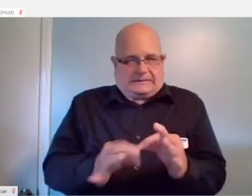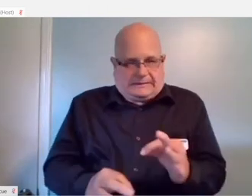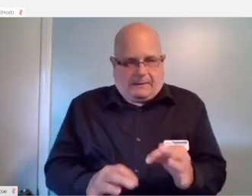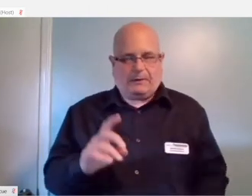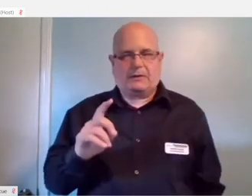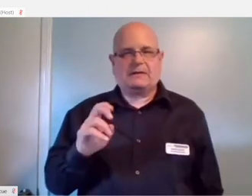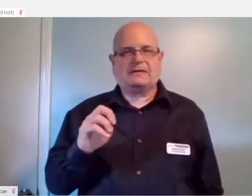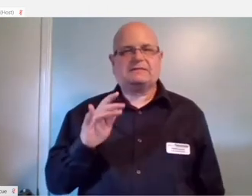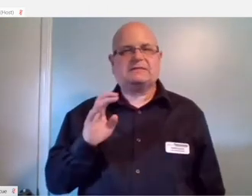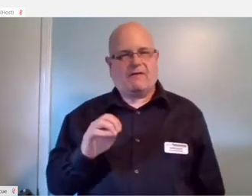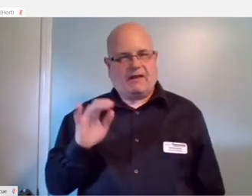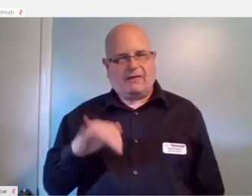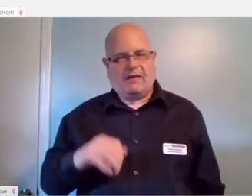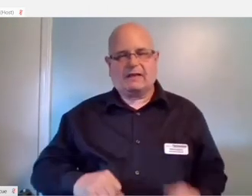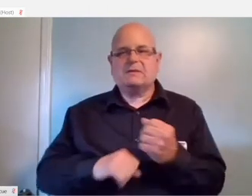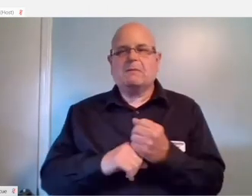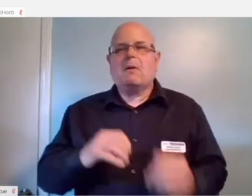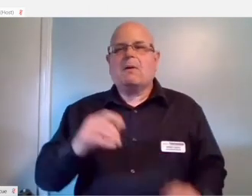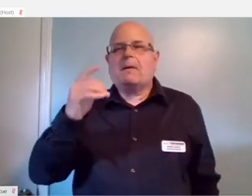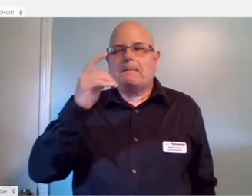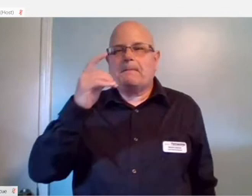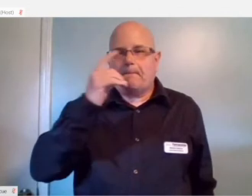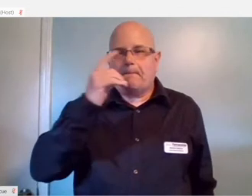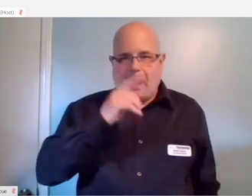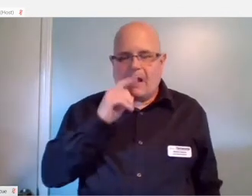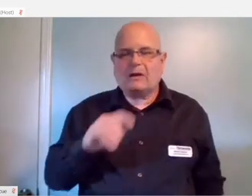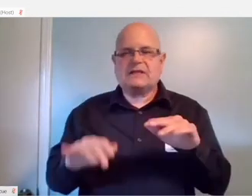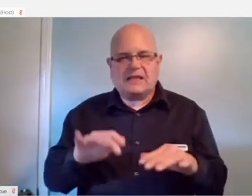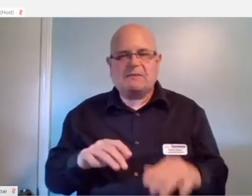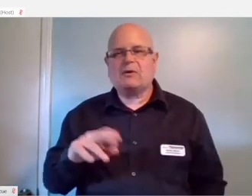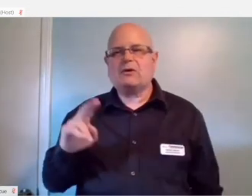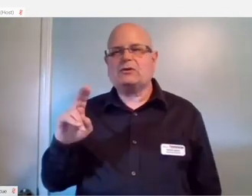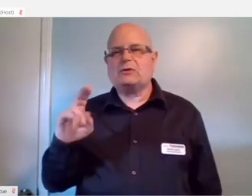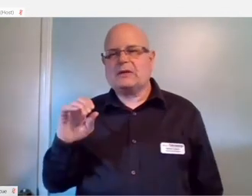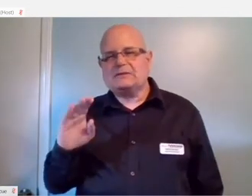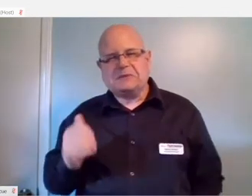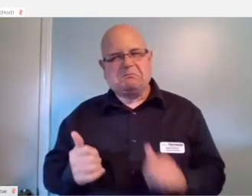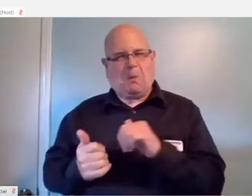Android devices support mouse and keyboard as well as most other USB devices through one of these cables.